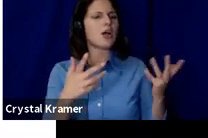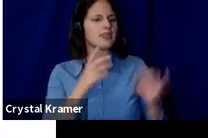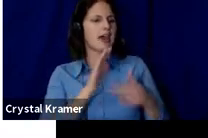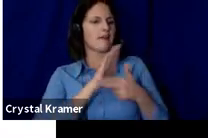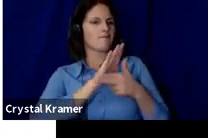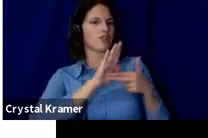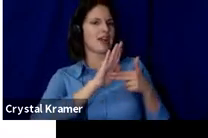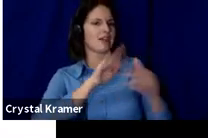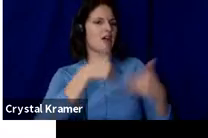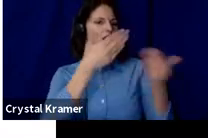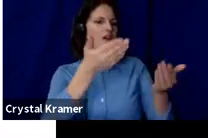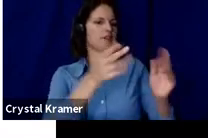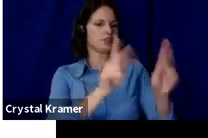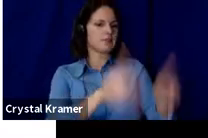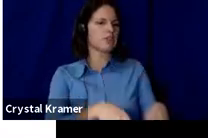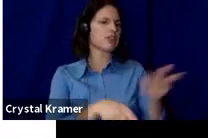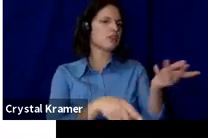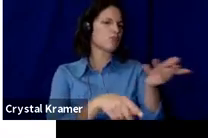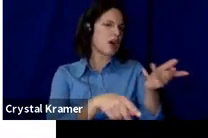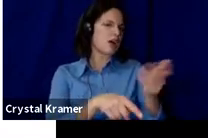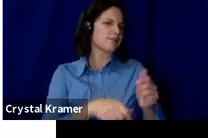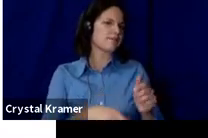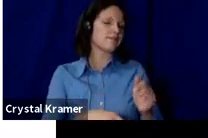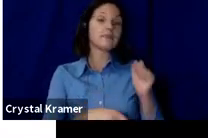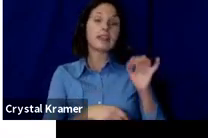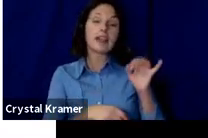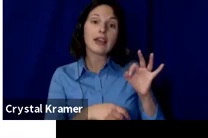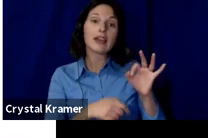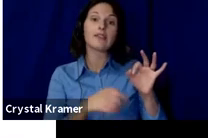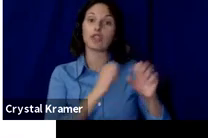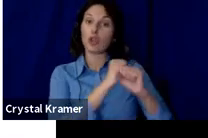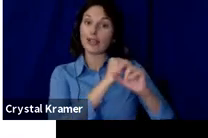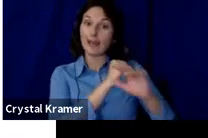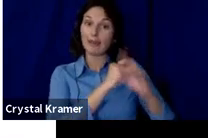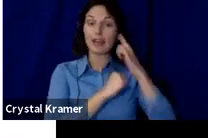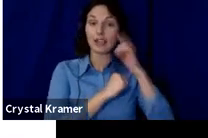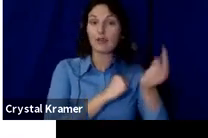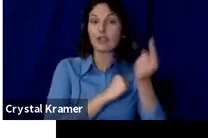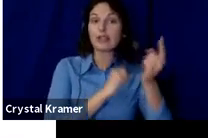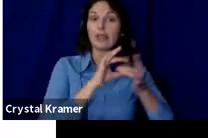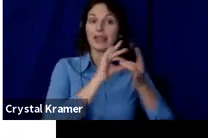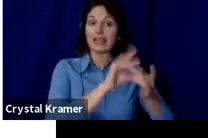So if your crowdfunding campaign is for something that is connected to your brand, then people